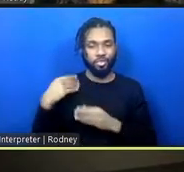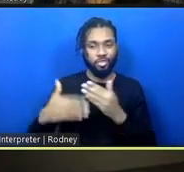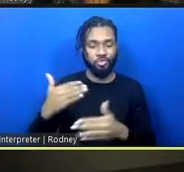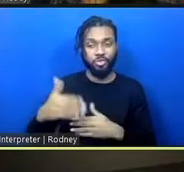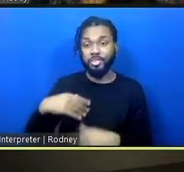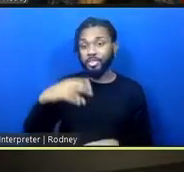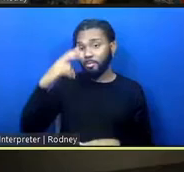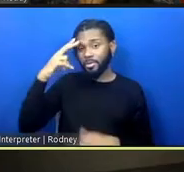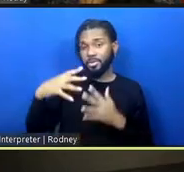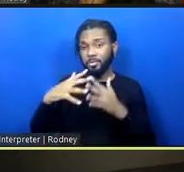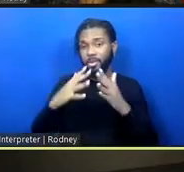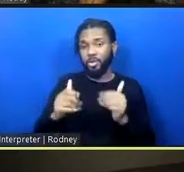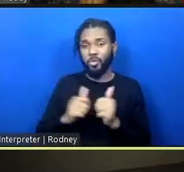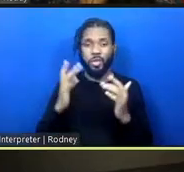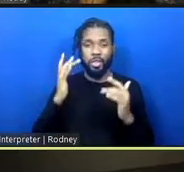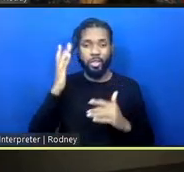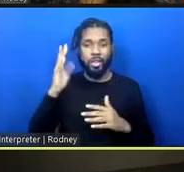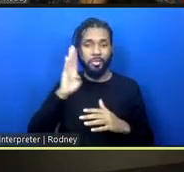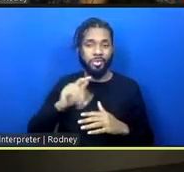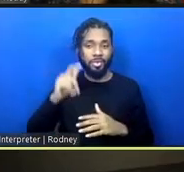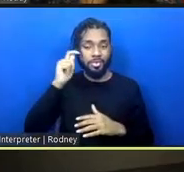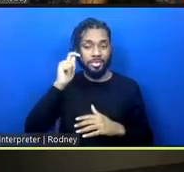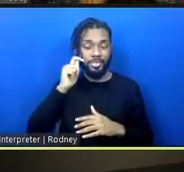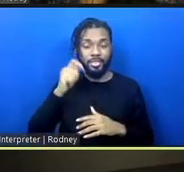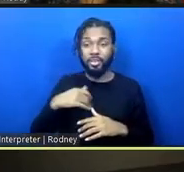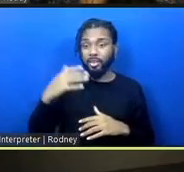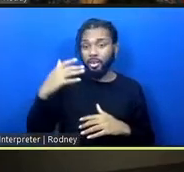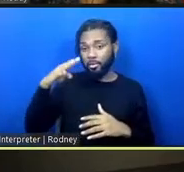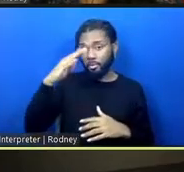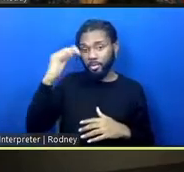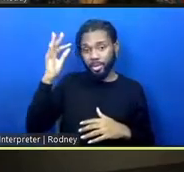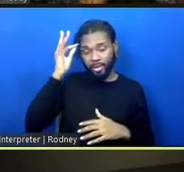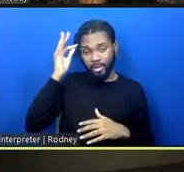brown skin, black hair in a bun, wearing a patterned blouse.